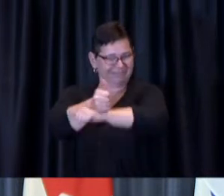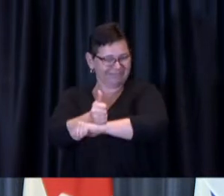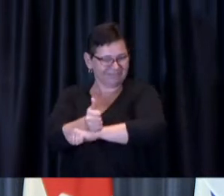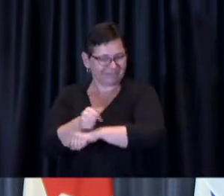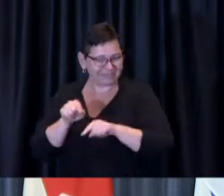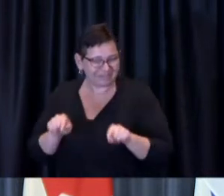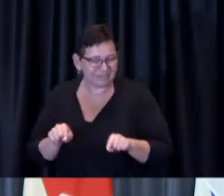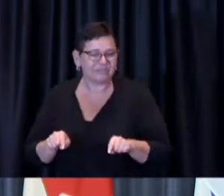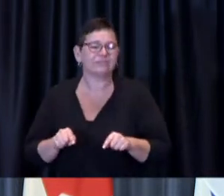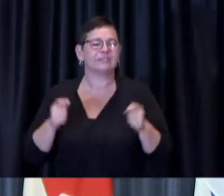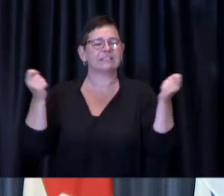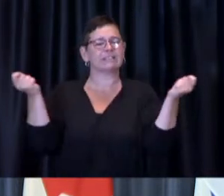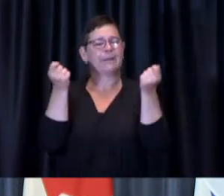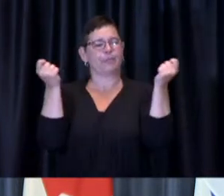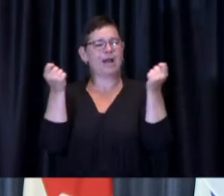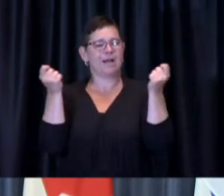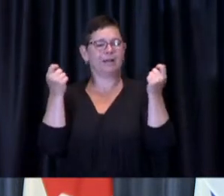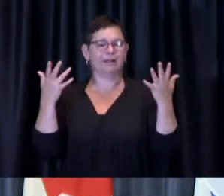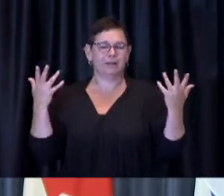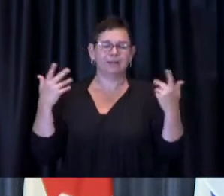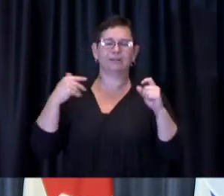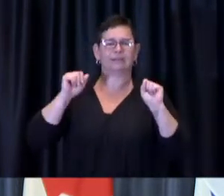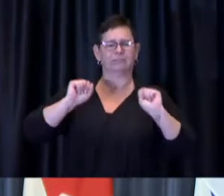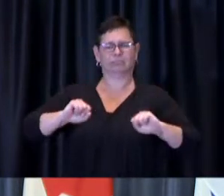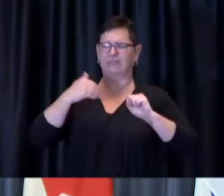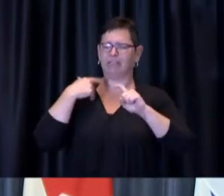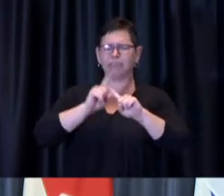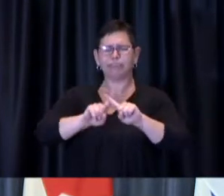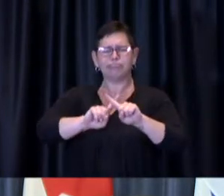As you know, the restaurant sector was among those hardest hit by the pandemic.